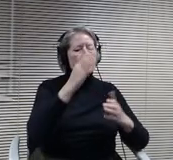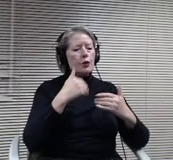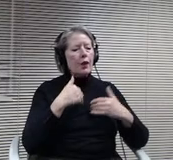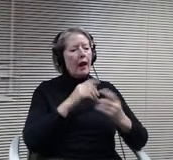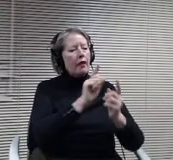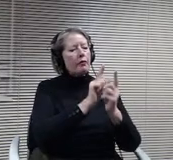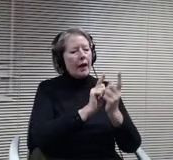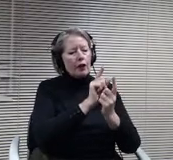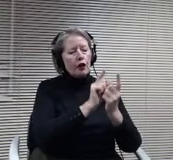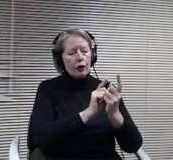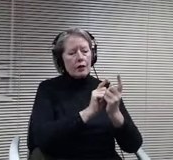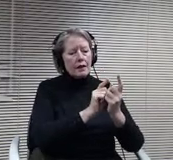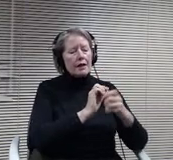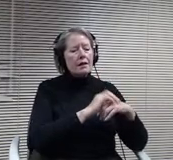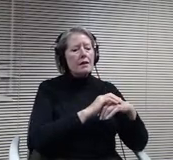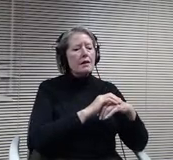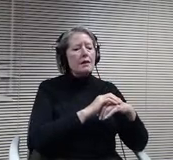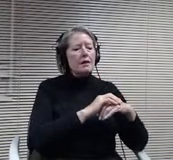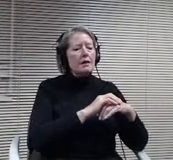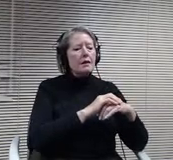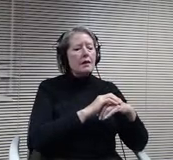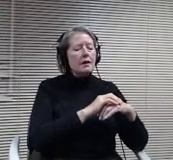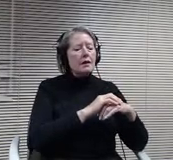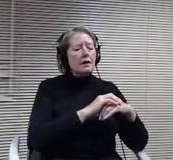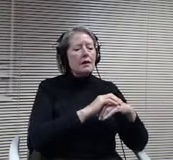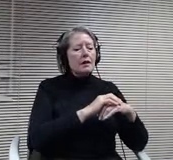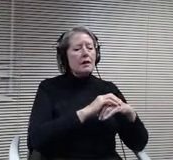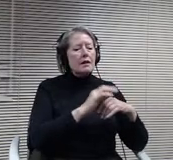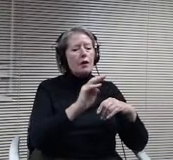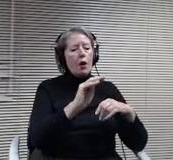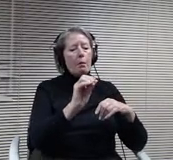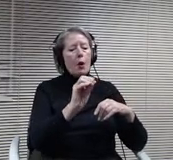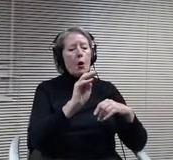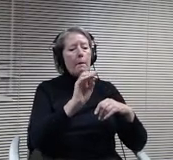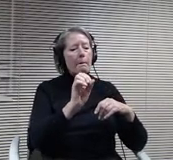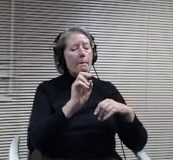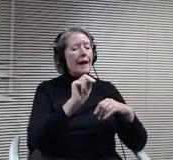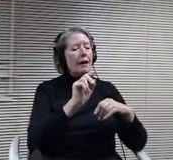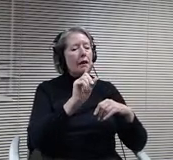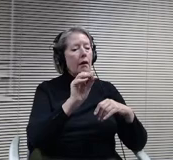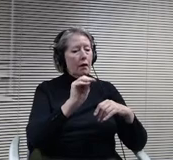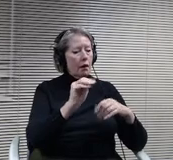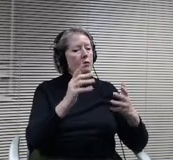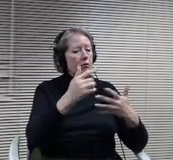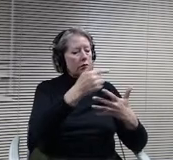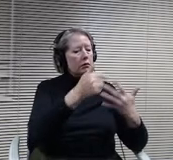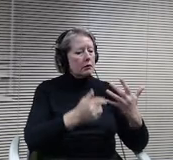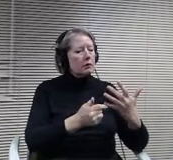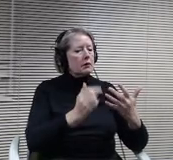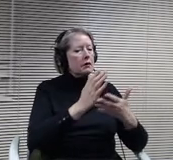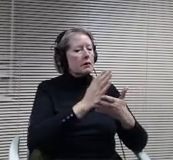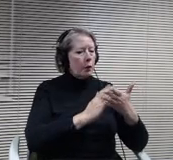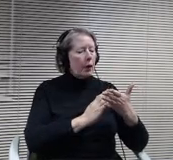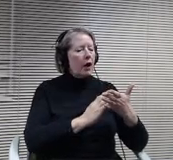So momentum has all of the components that we really looked at that have engagement. That guest